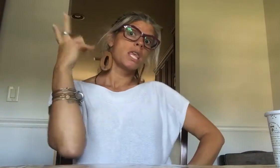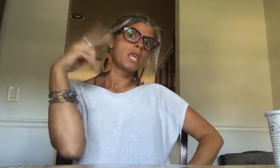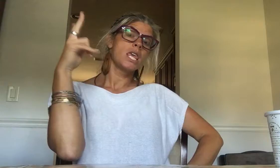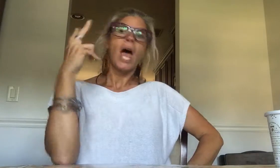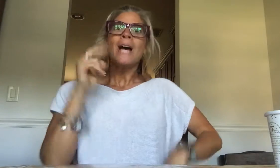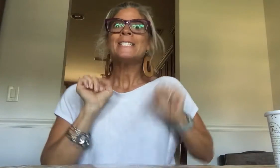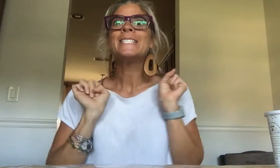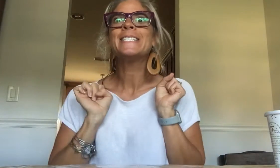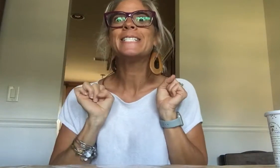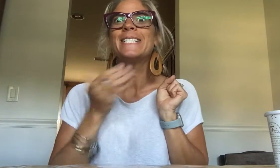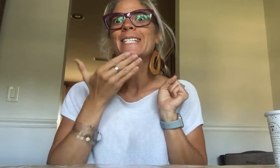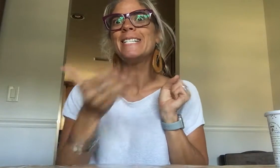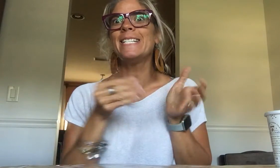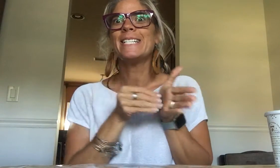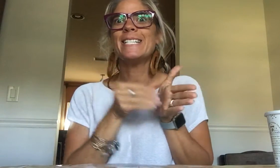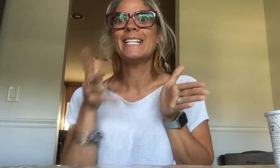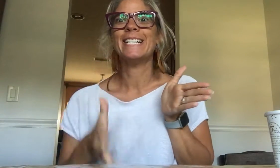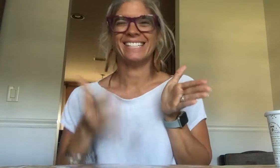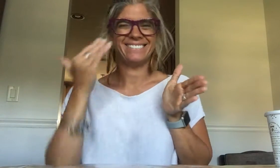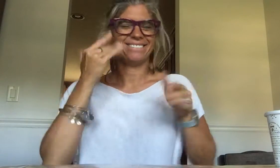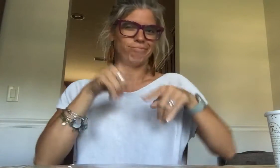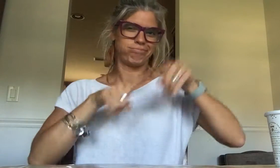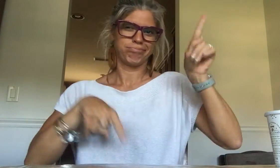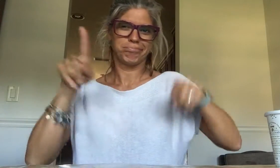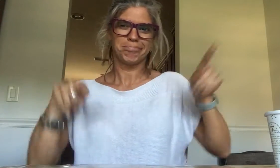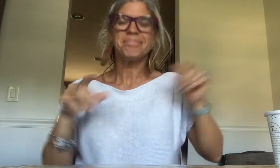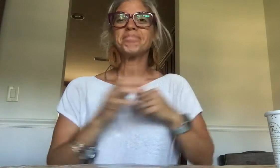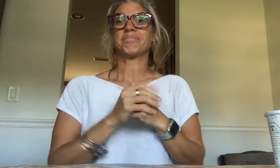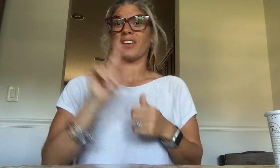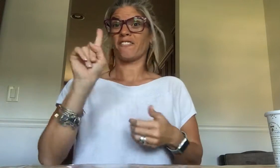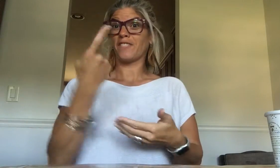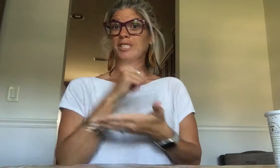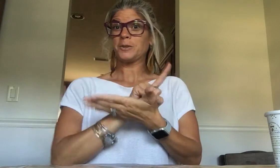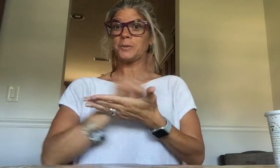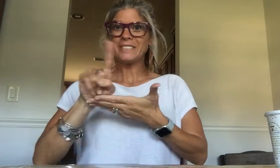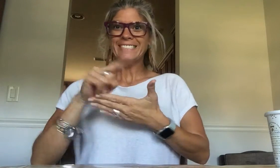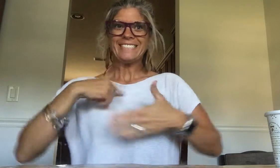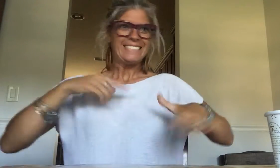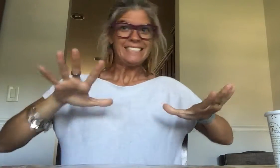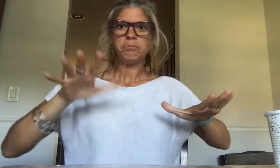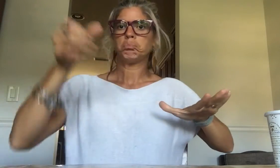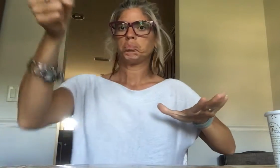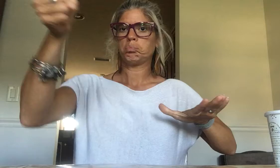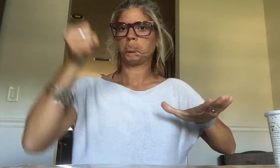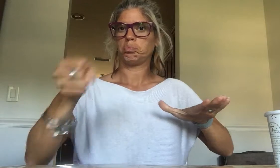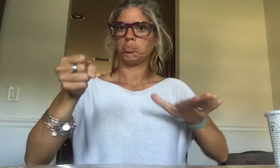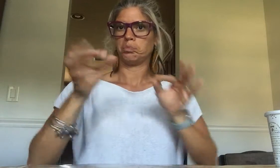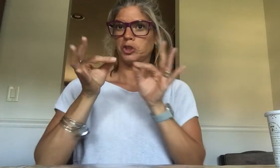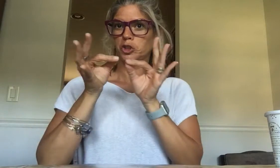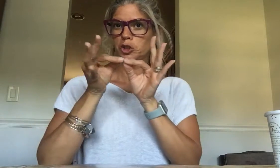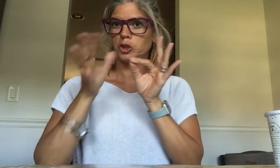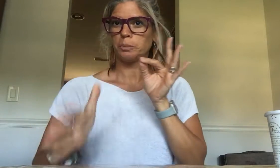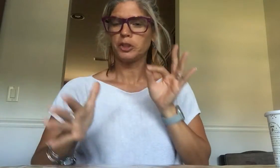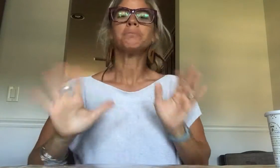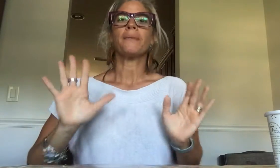couldn't care less, earnest...students vary It was the first week so I had an interpreter